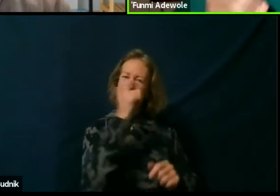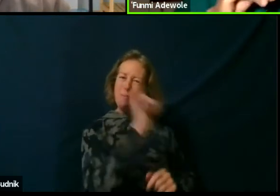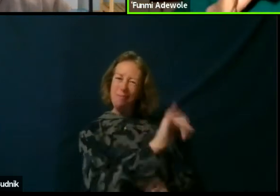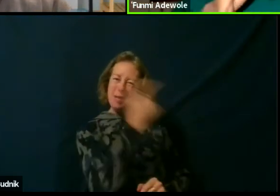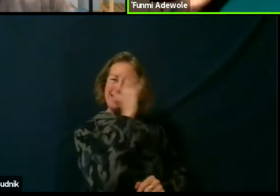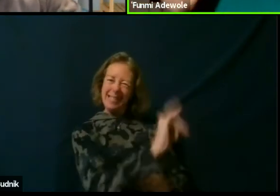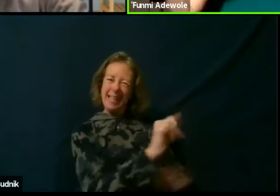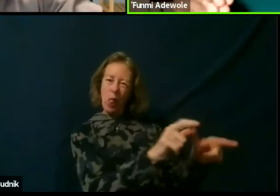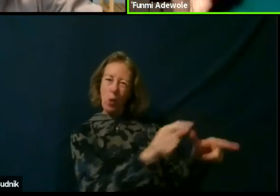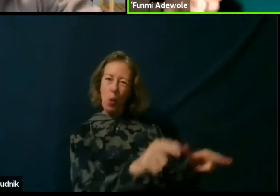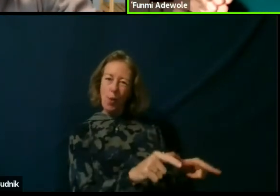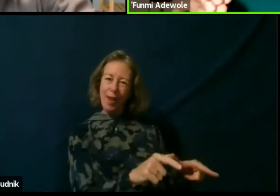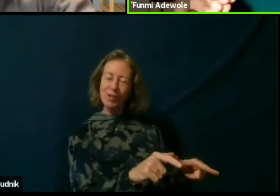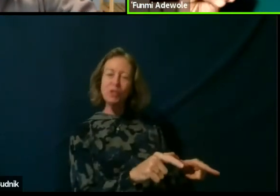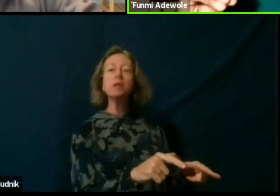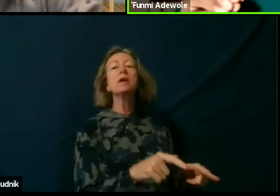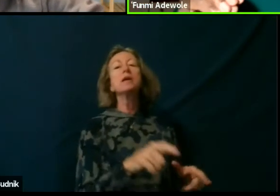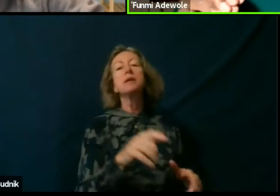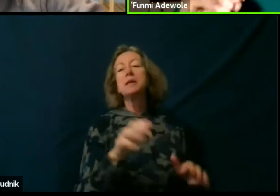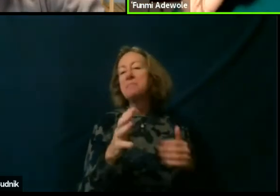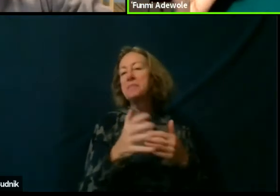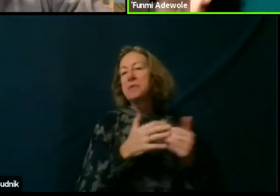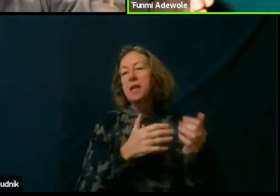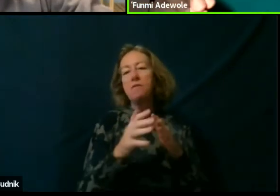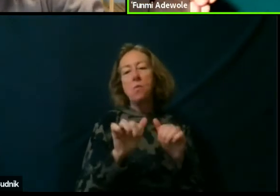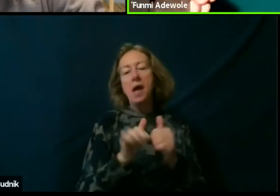So, even how things are presented